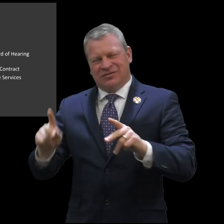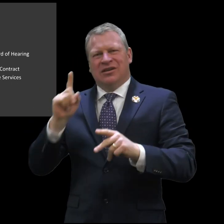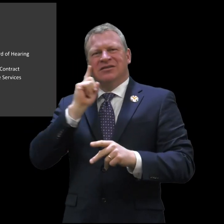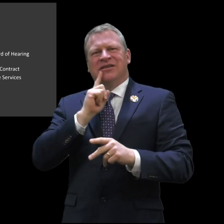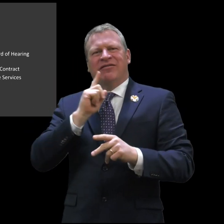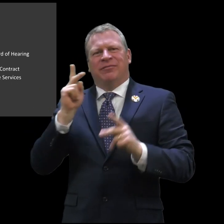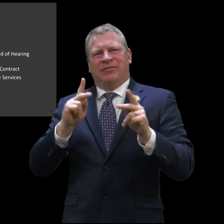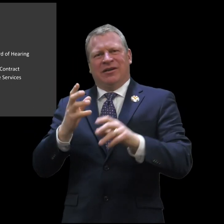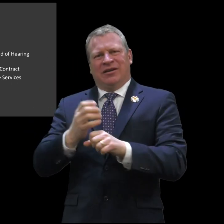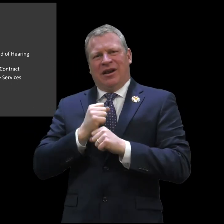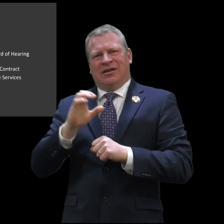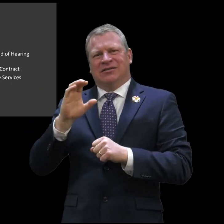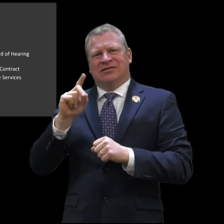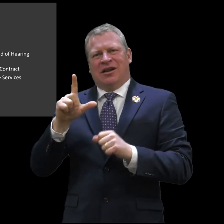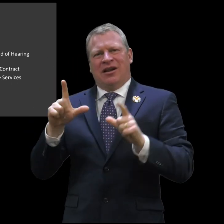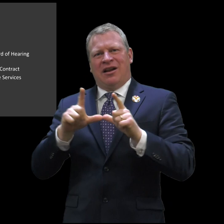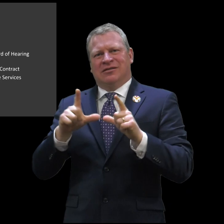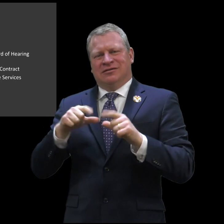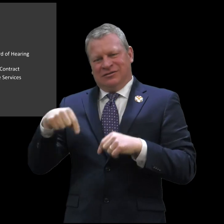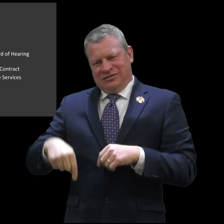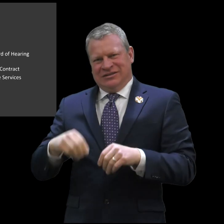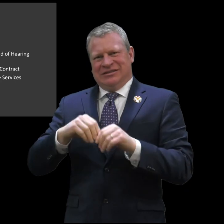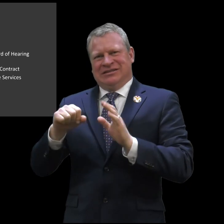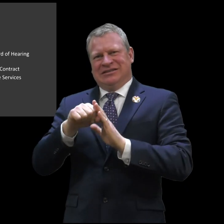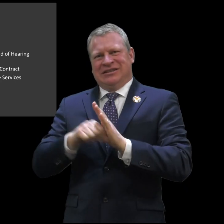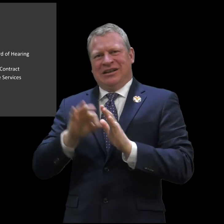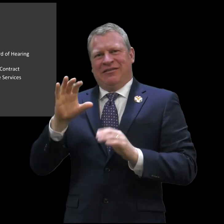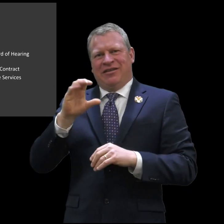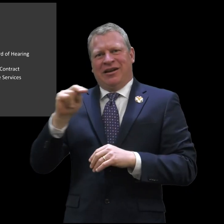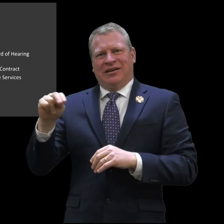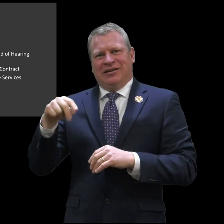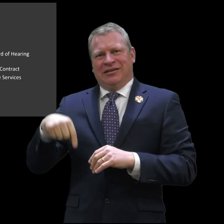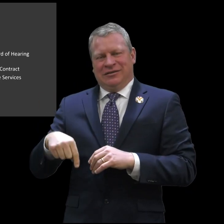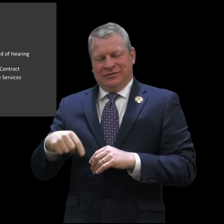the topics discussed was allowing deaf people to receive their CDL licenses